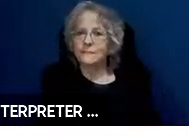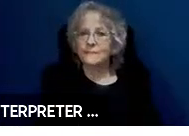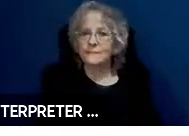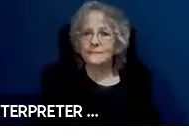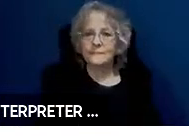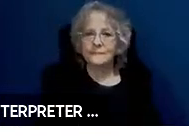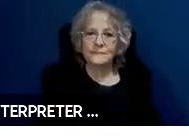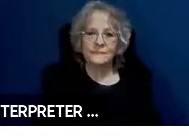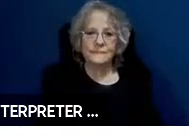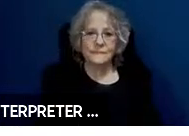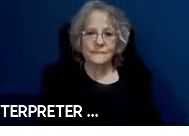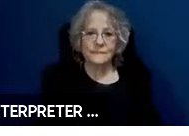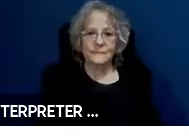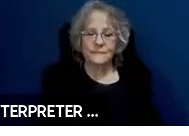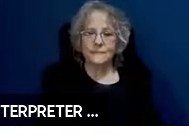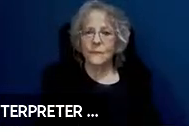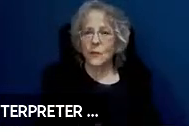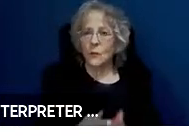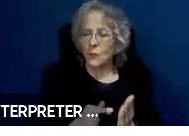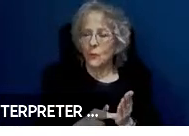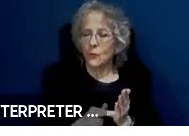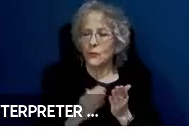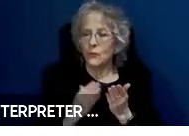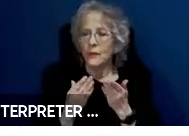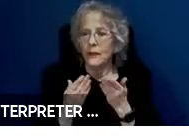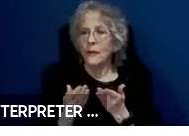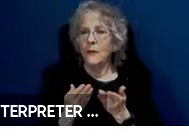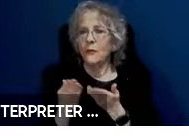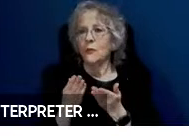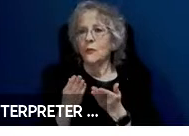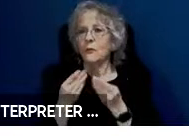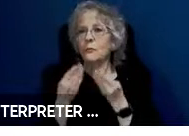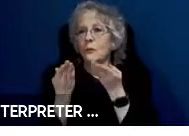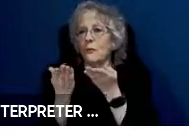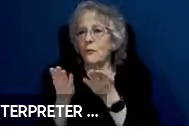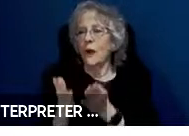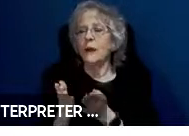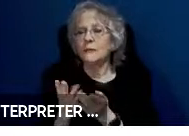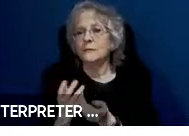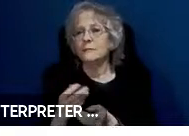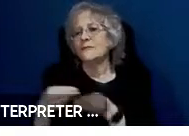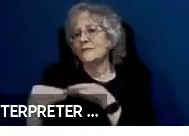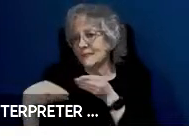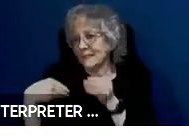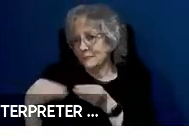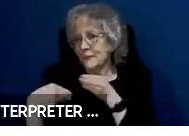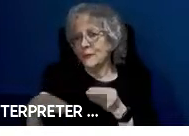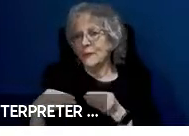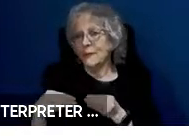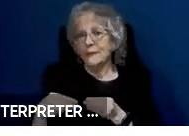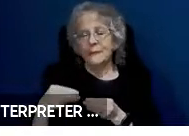The rules give the service provider flexibility in coming up with a solution. However,